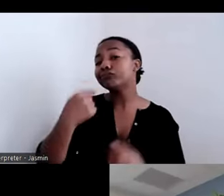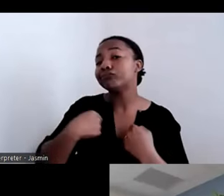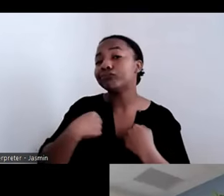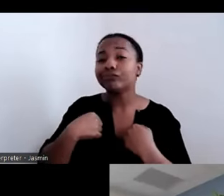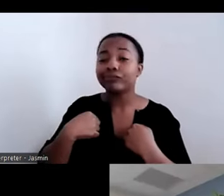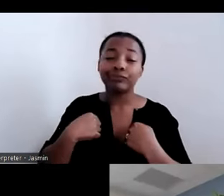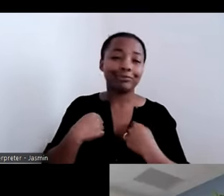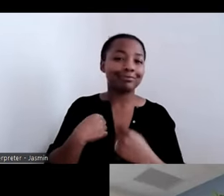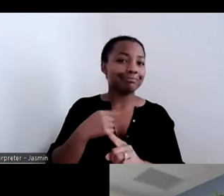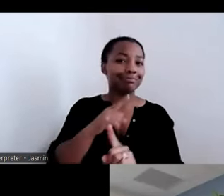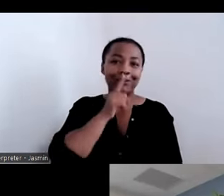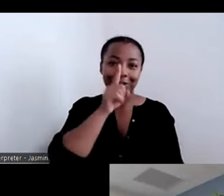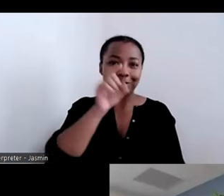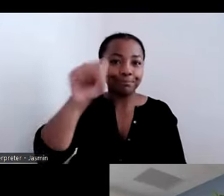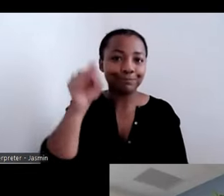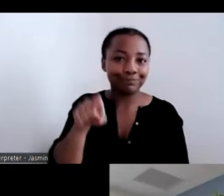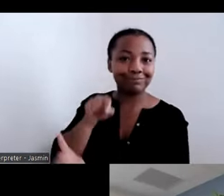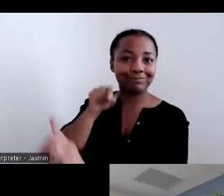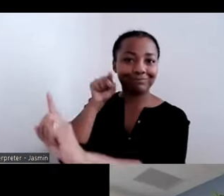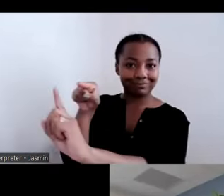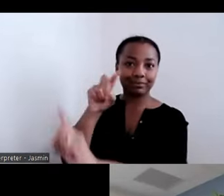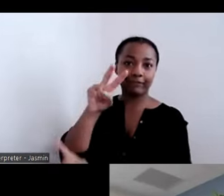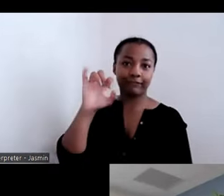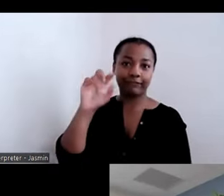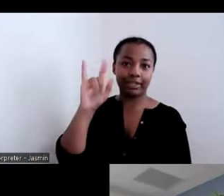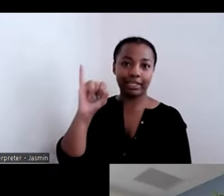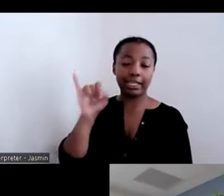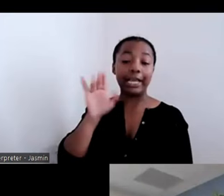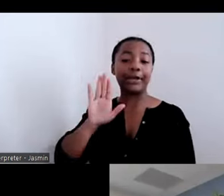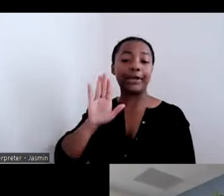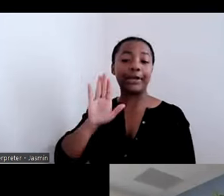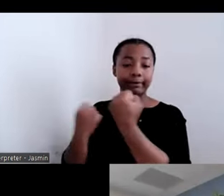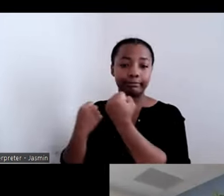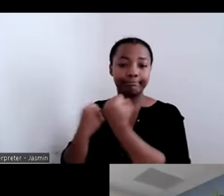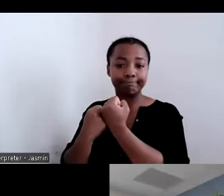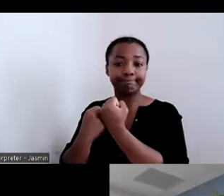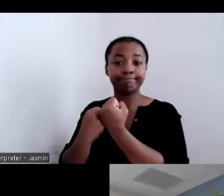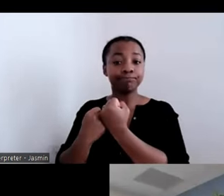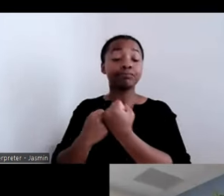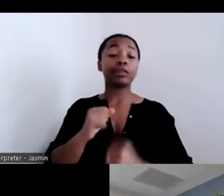and her advocacy and what the Centers for Independent Living represent to health